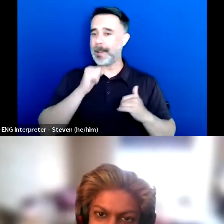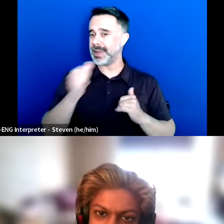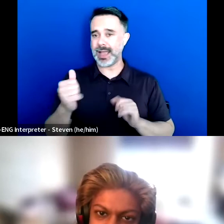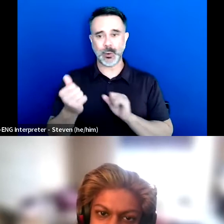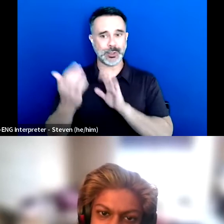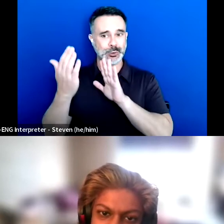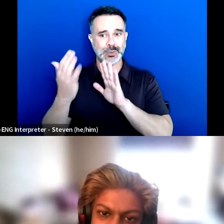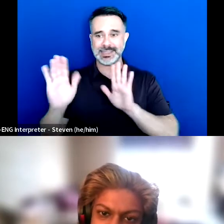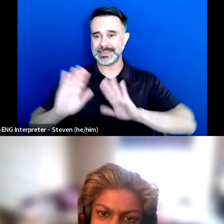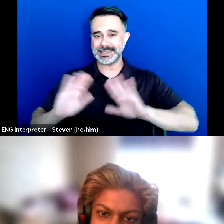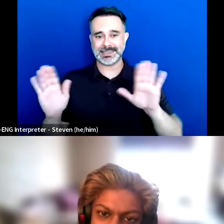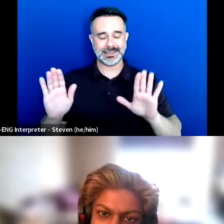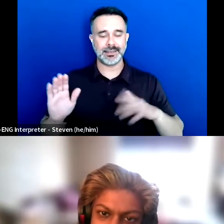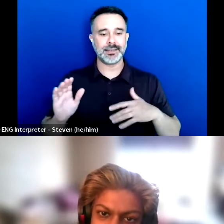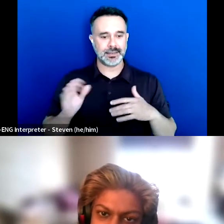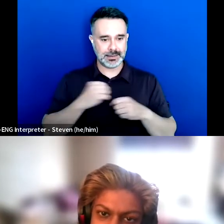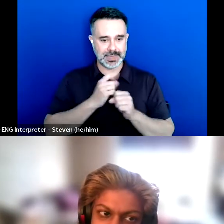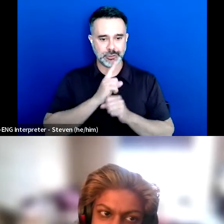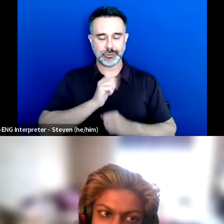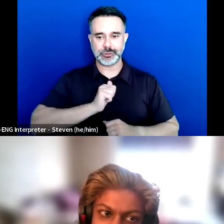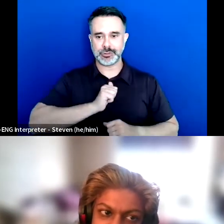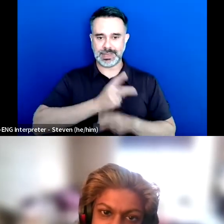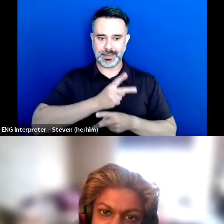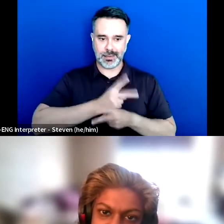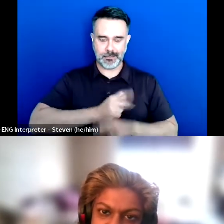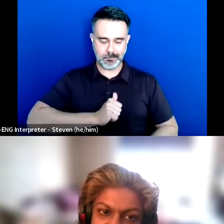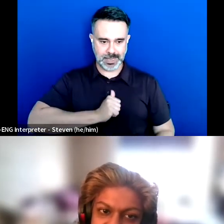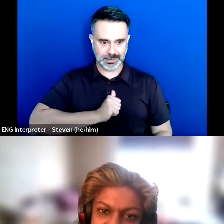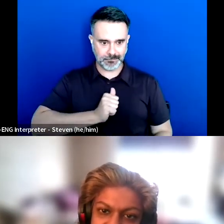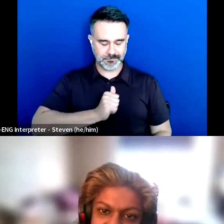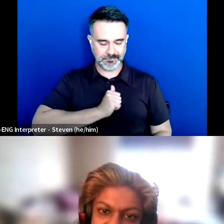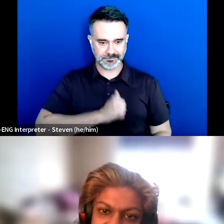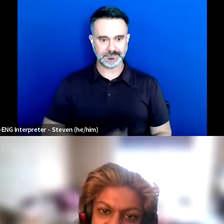And make sure I'm taking care of myself so, yeah, either of you.